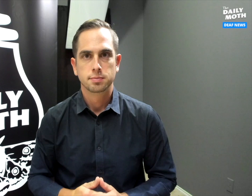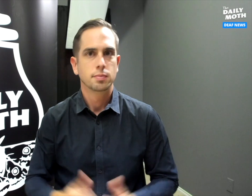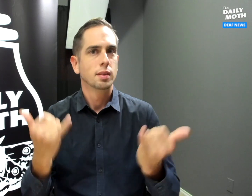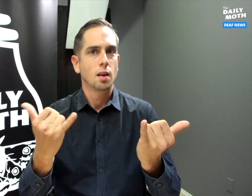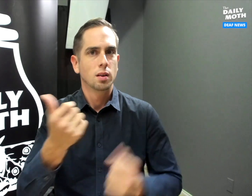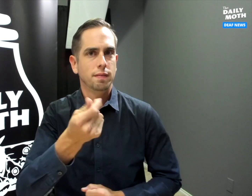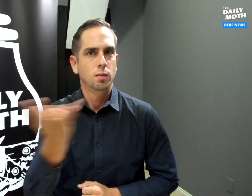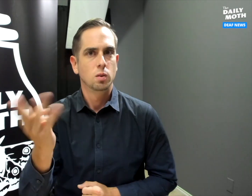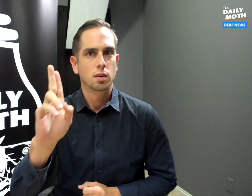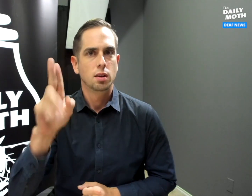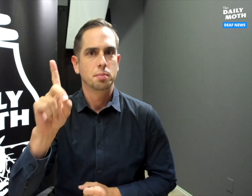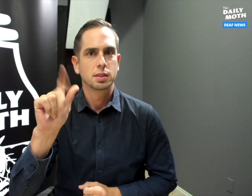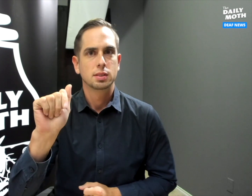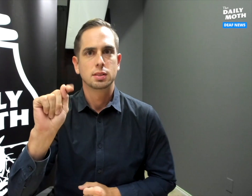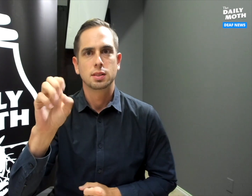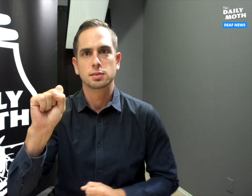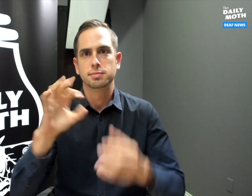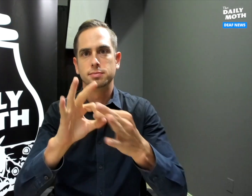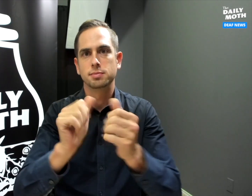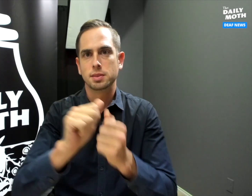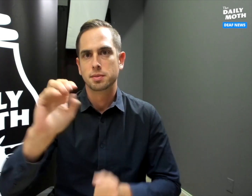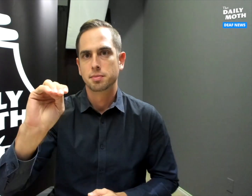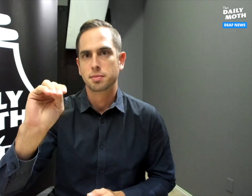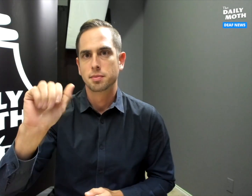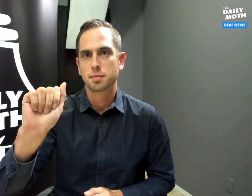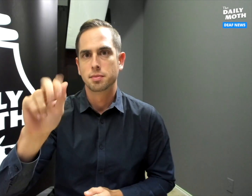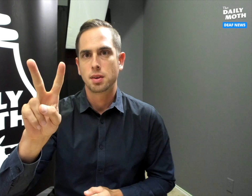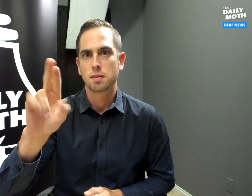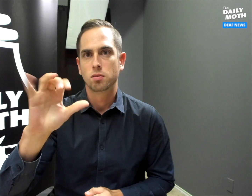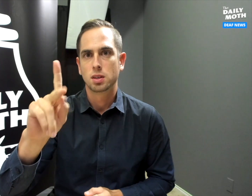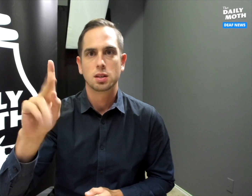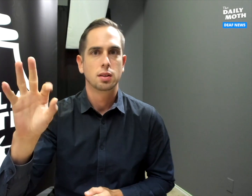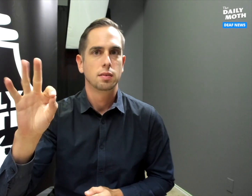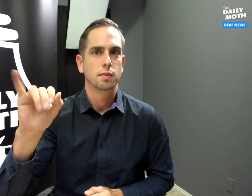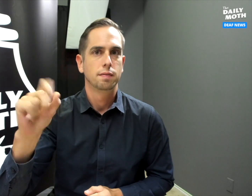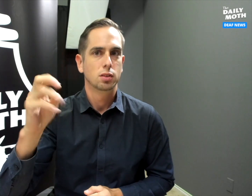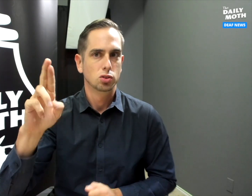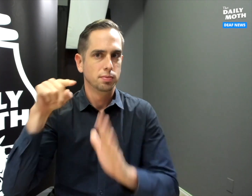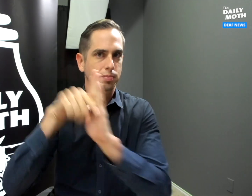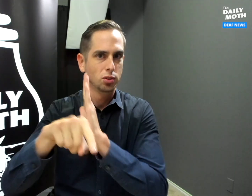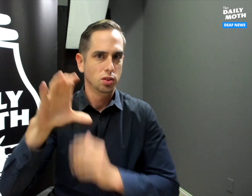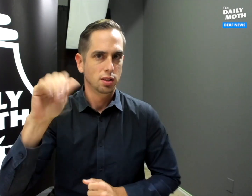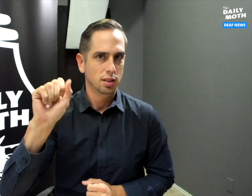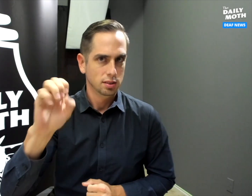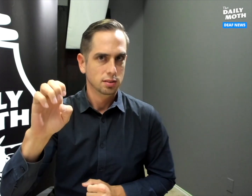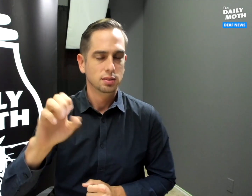Here are several updates on the Mavrick Fisher murder case.